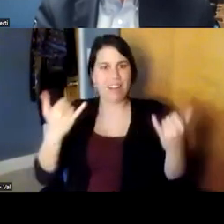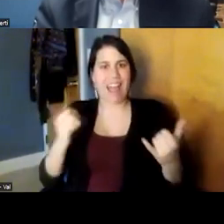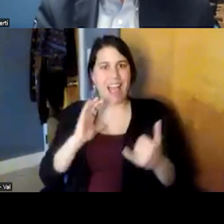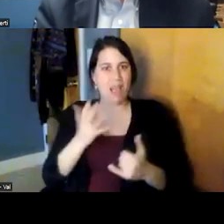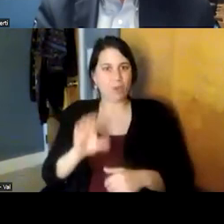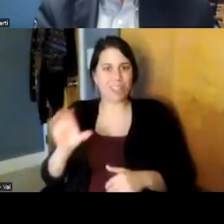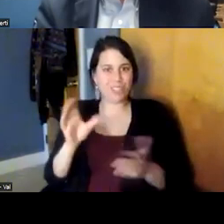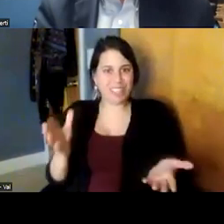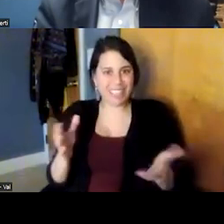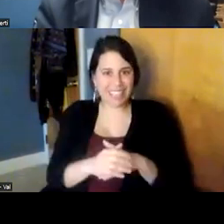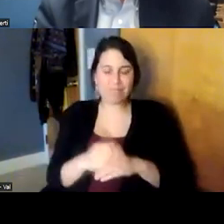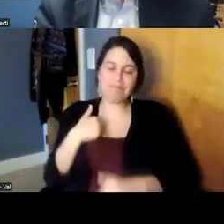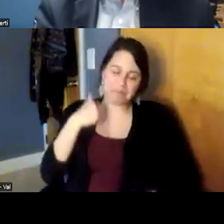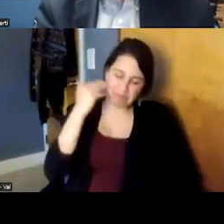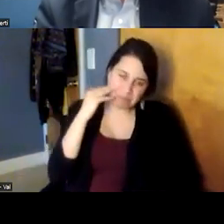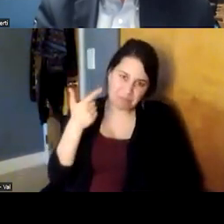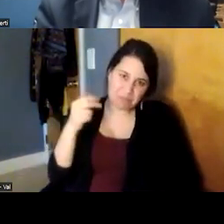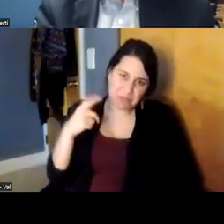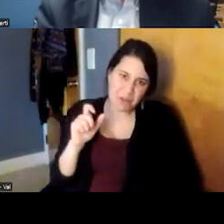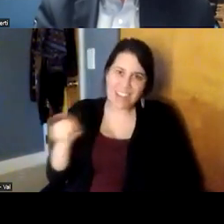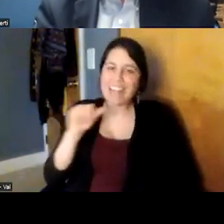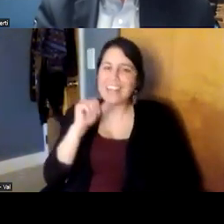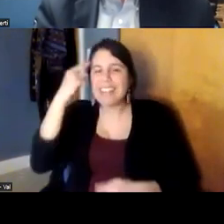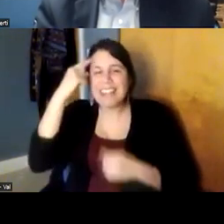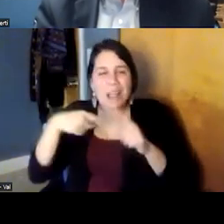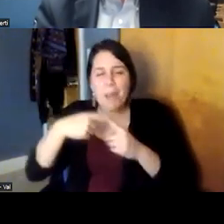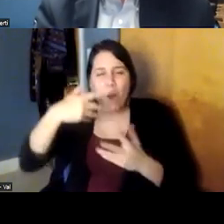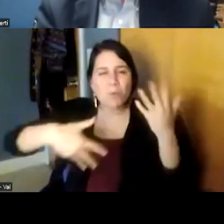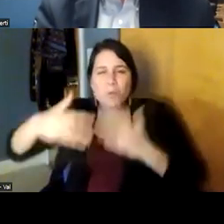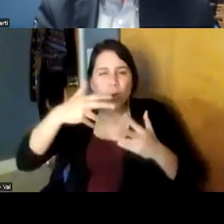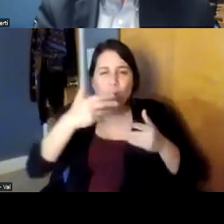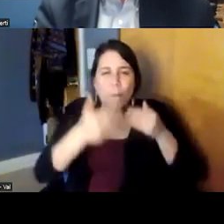knowing george that he didn't think about social processes the way we think about social processes